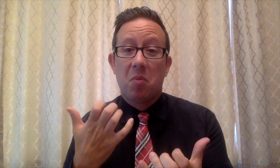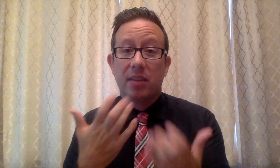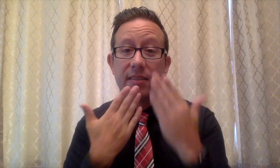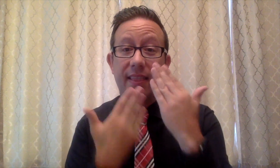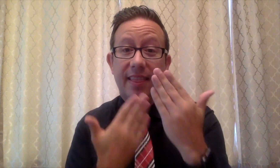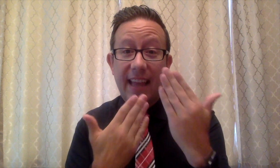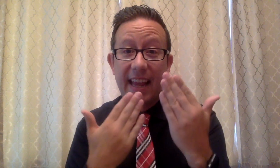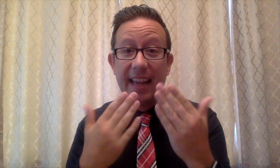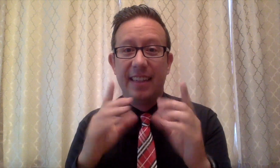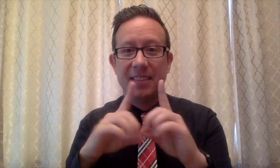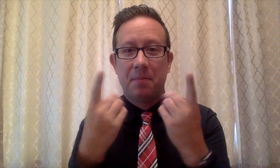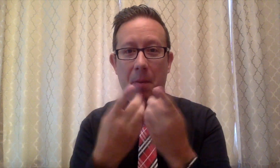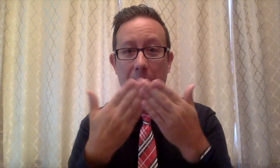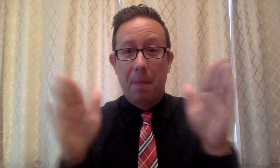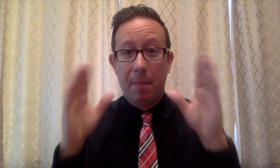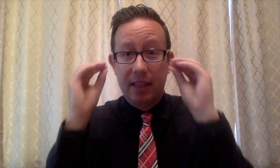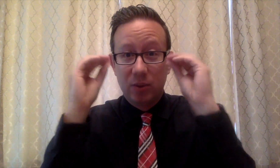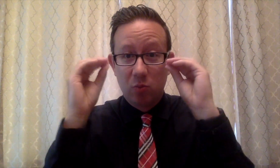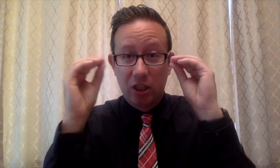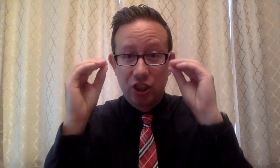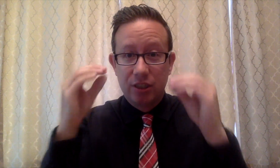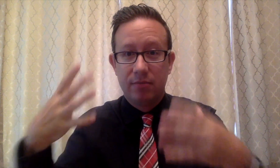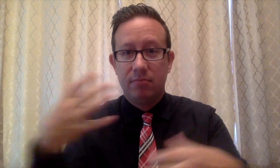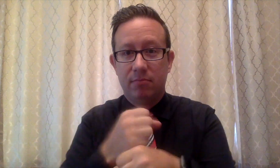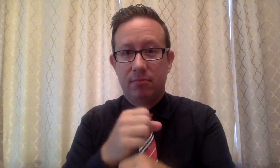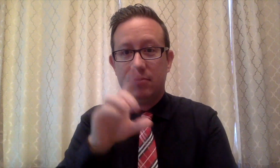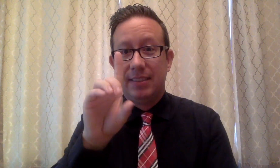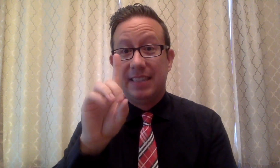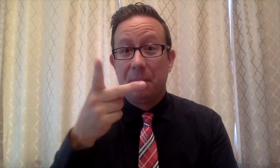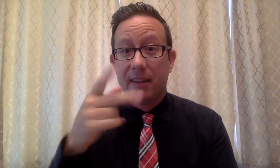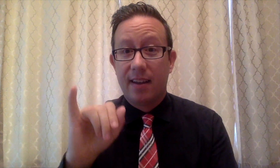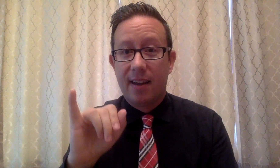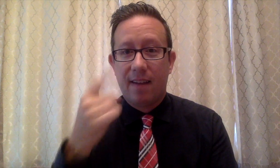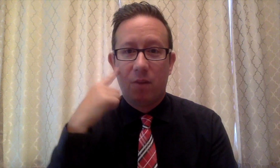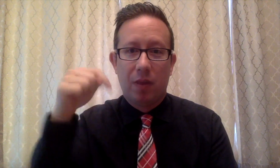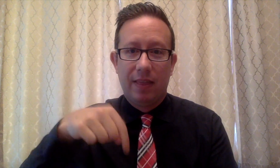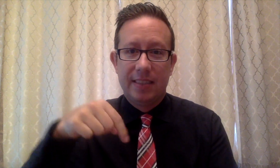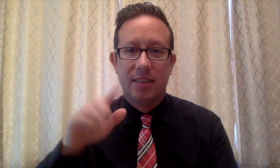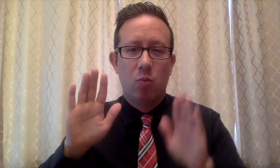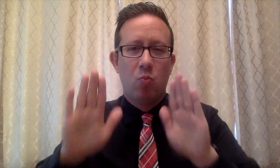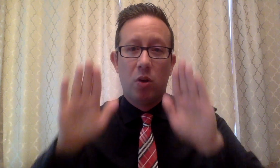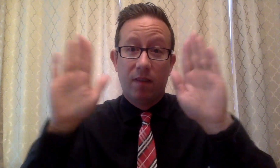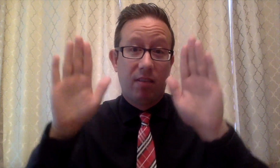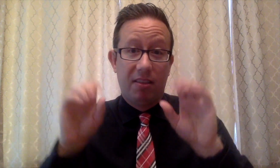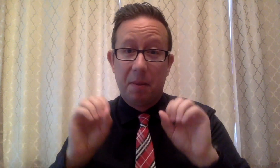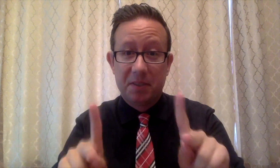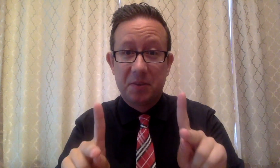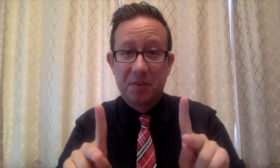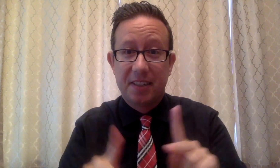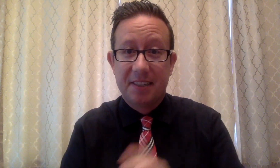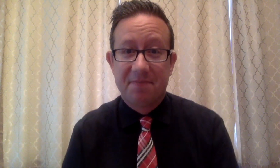I would like to thank the Wisconsin Department of Public Instruction (DPI) for this wonderful opportunity.